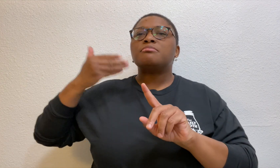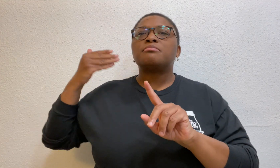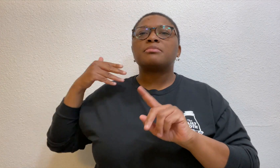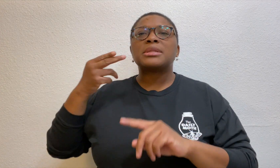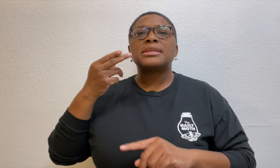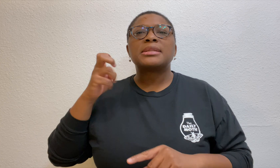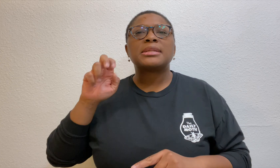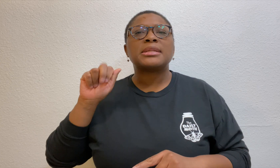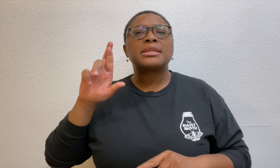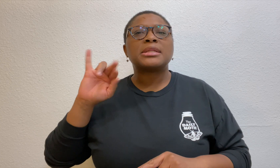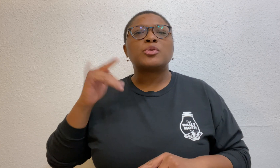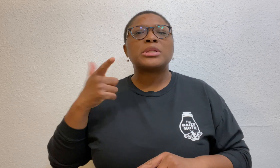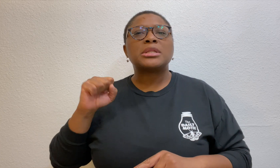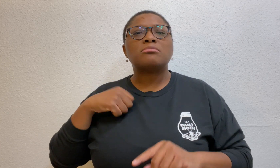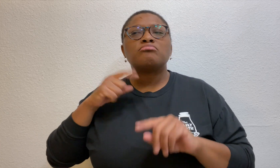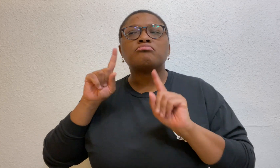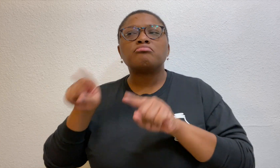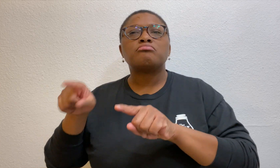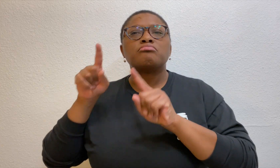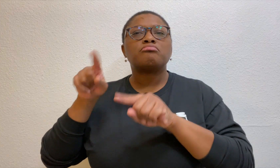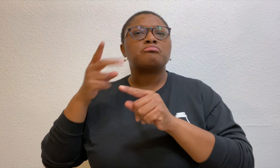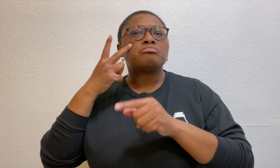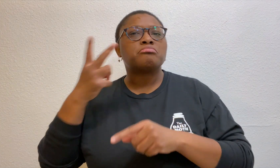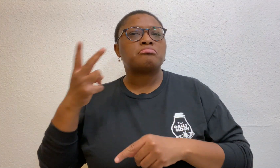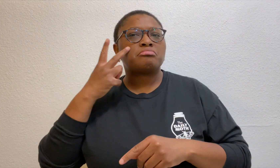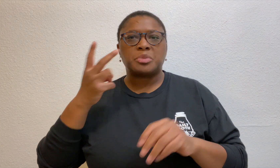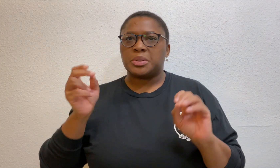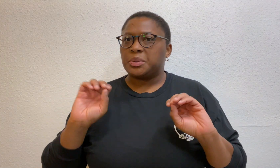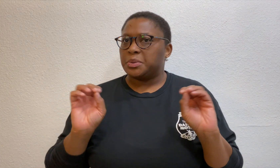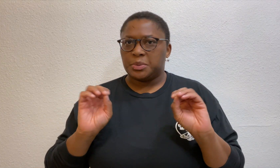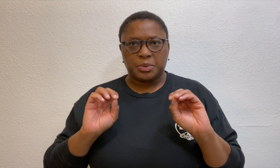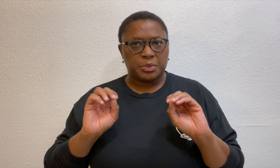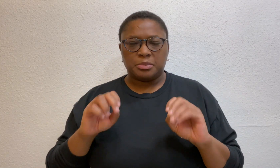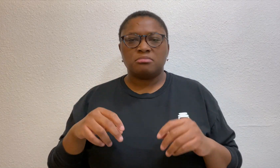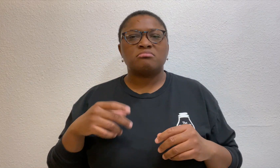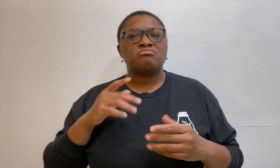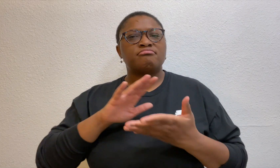he was in previous hearings.